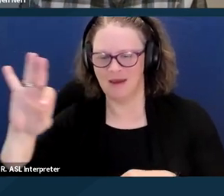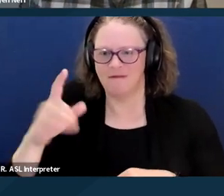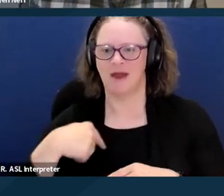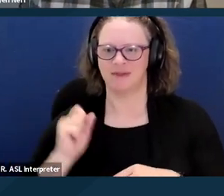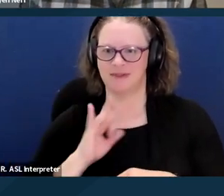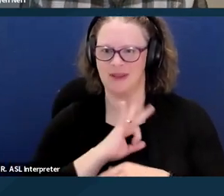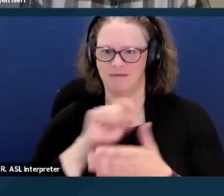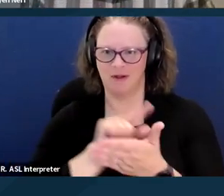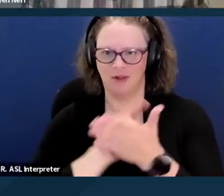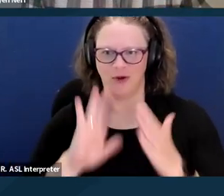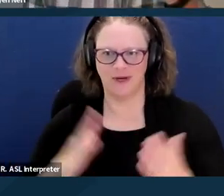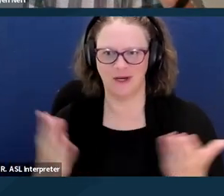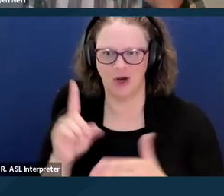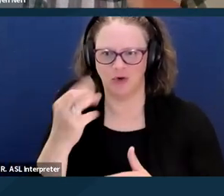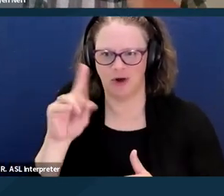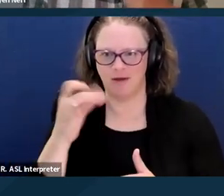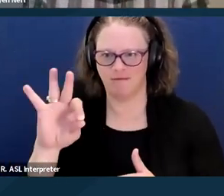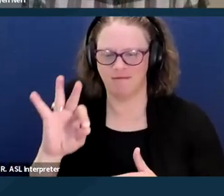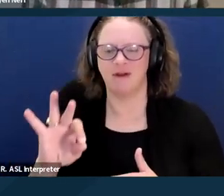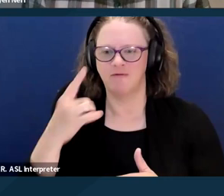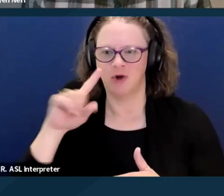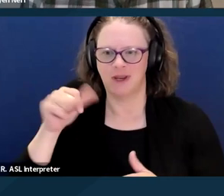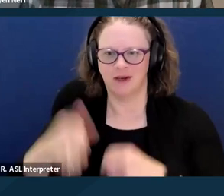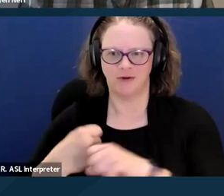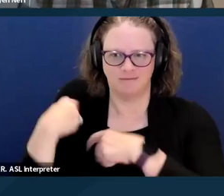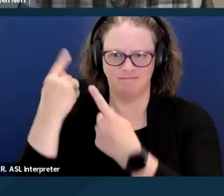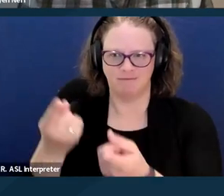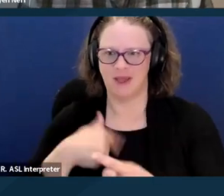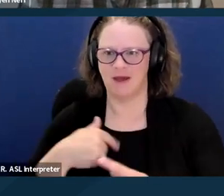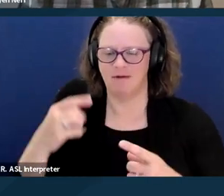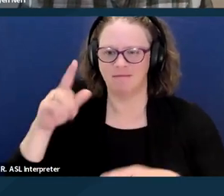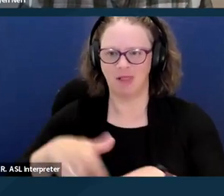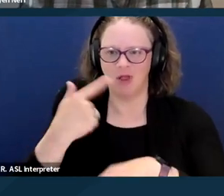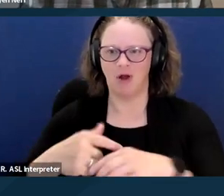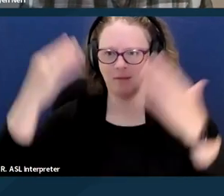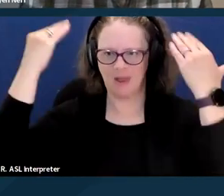I have long black hair. I am mixed race, white and Asian.